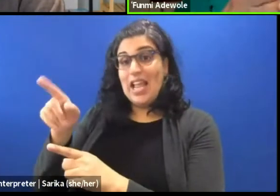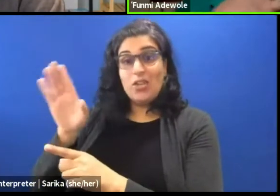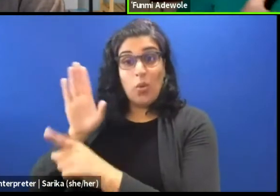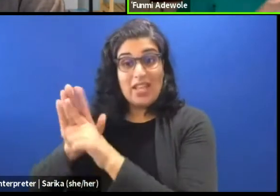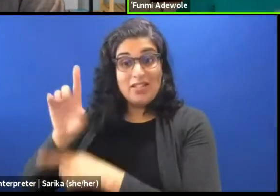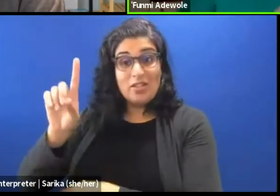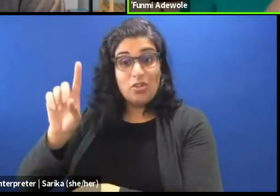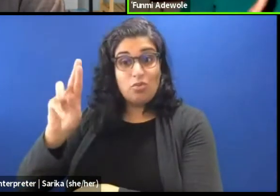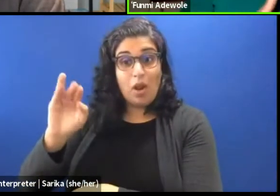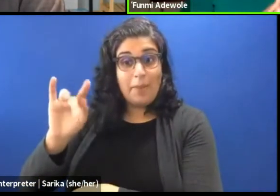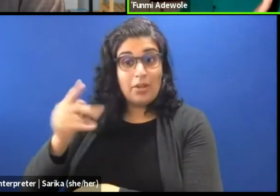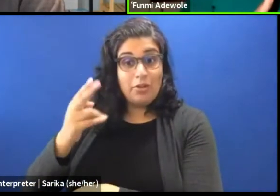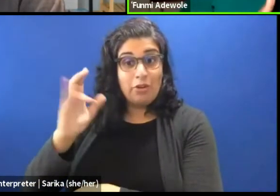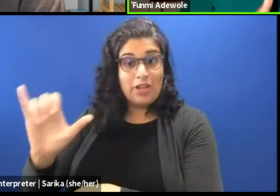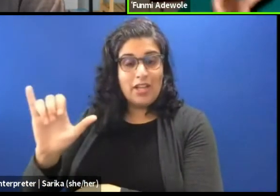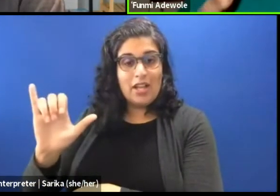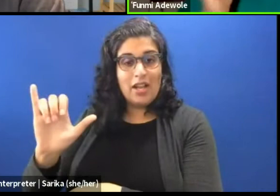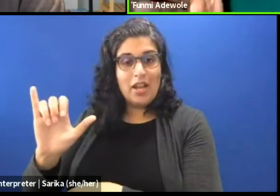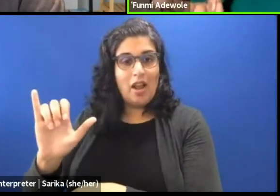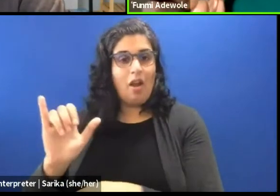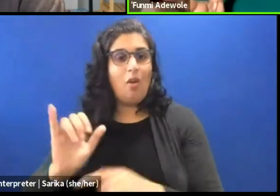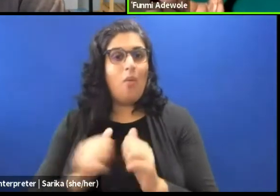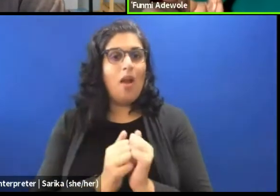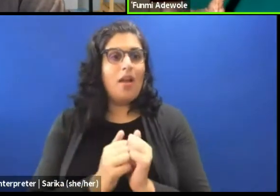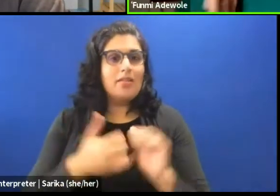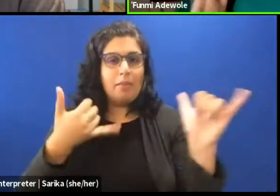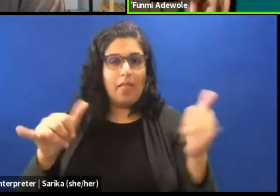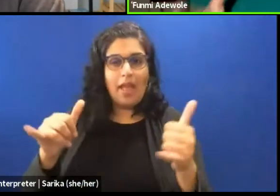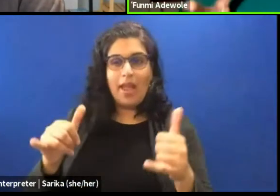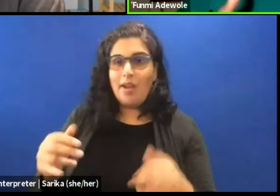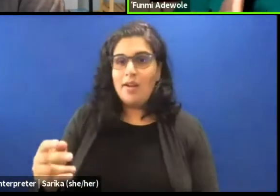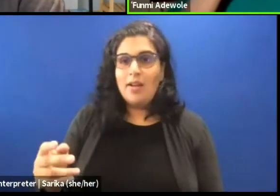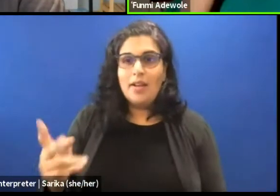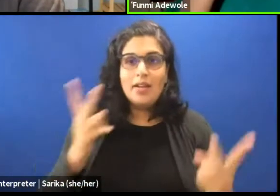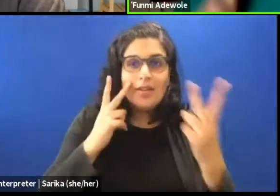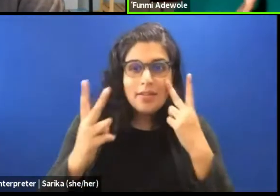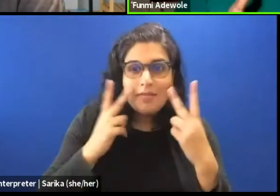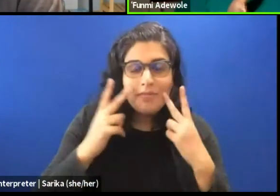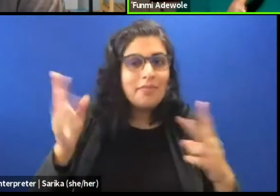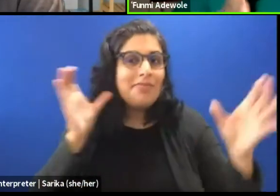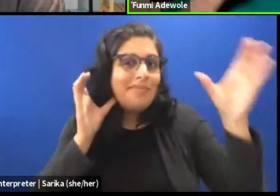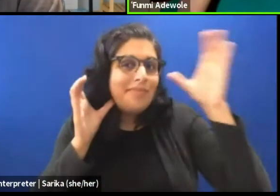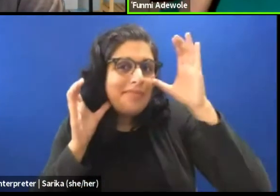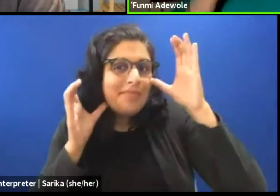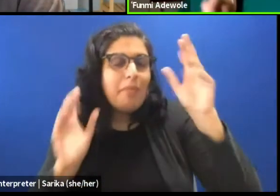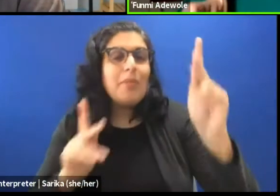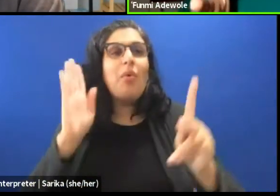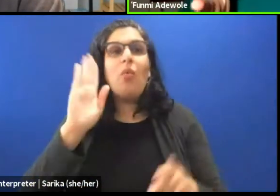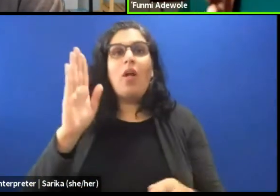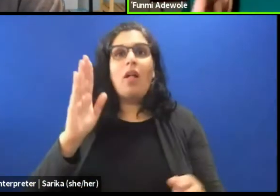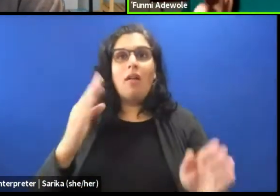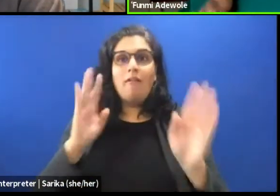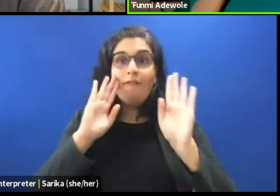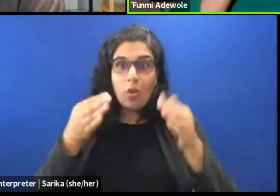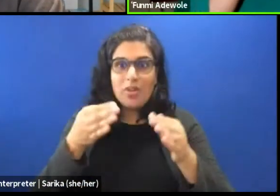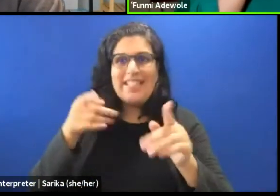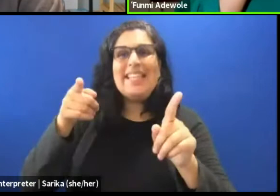to play with idea of sound and audio and visuality, so that people would see him as a performer who has something to compare.